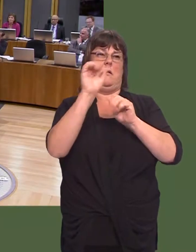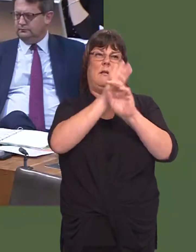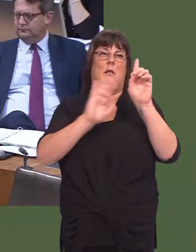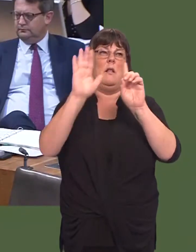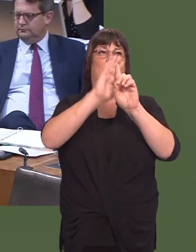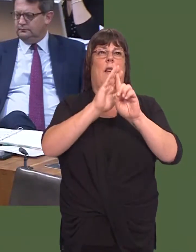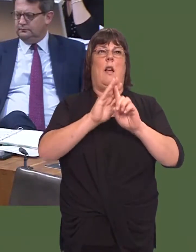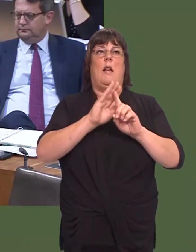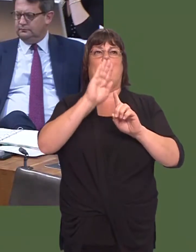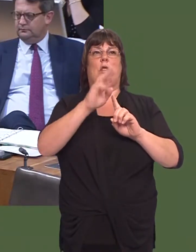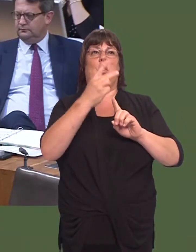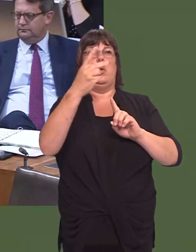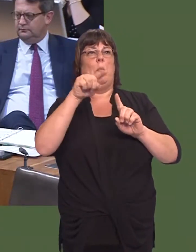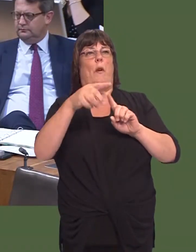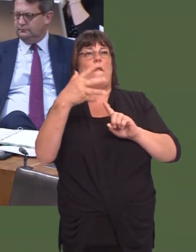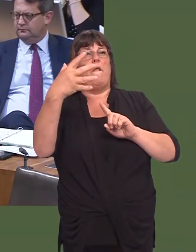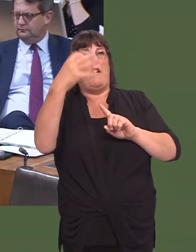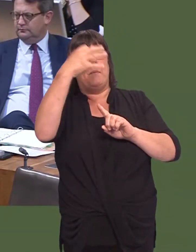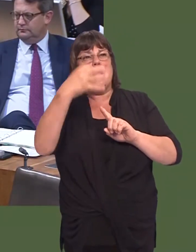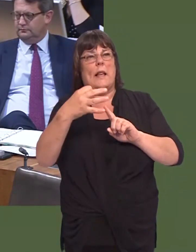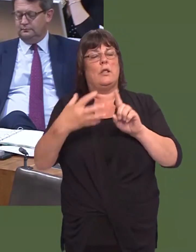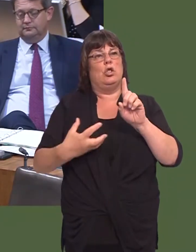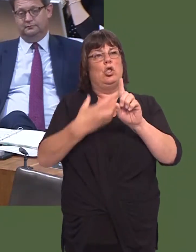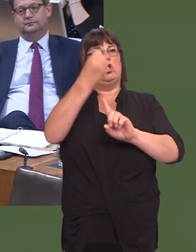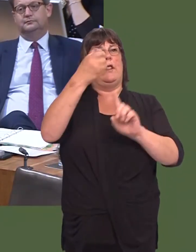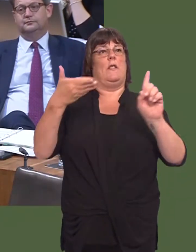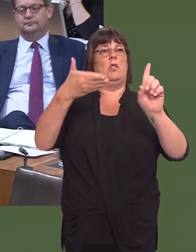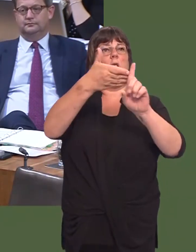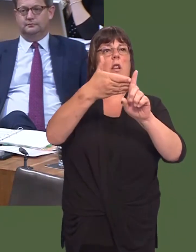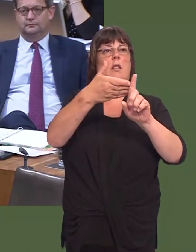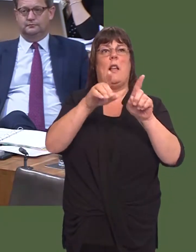March performance figures are 92.5 per cent for the 62-day target, the best performance